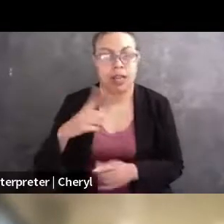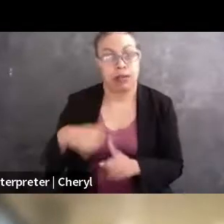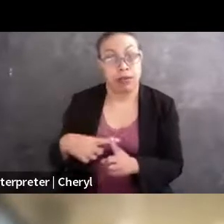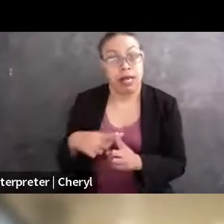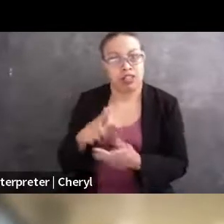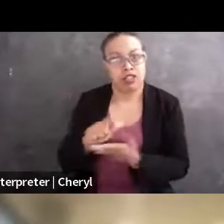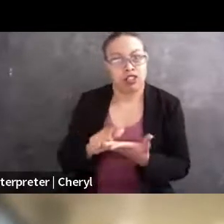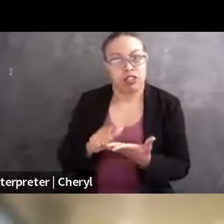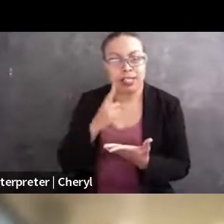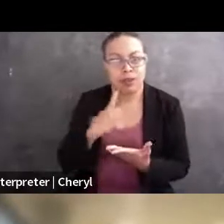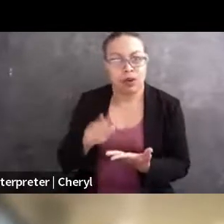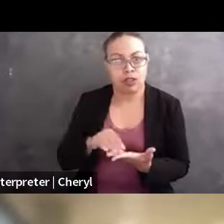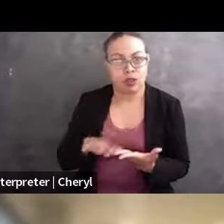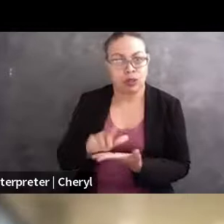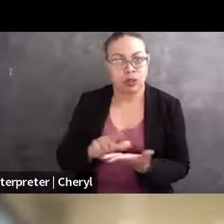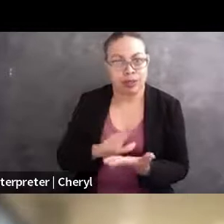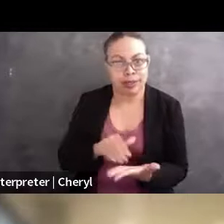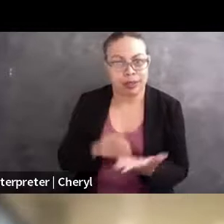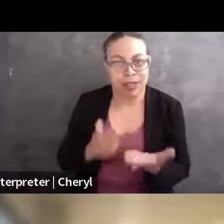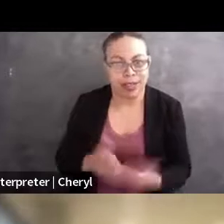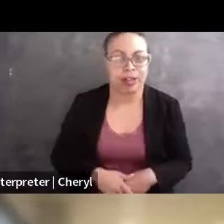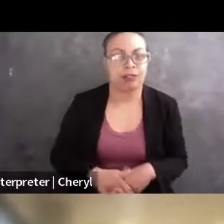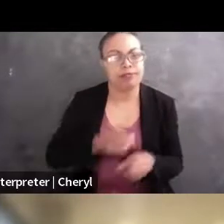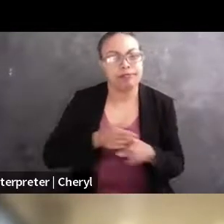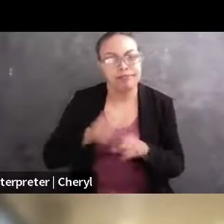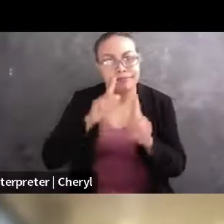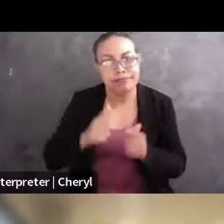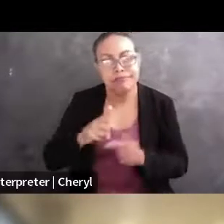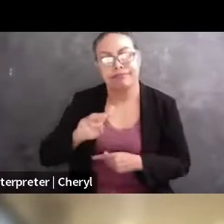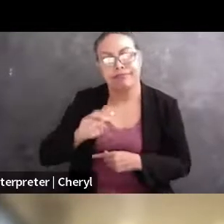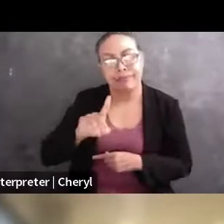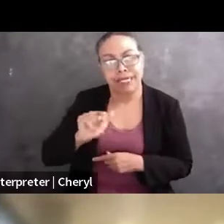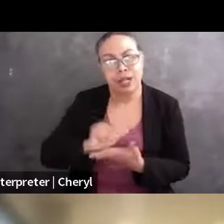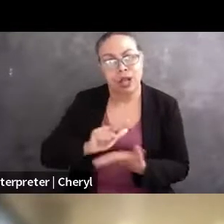Sommer's areas of interest and expertise are media law and ethics issues, including freedom of speech,